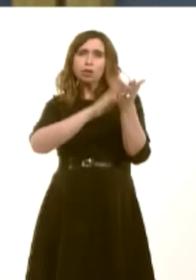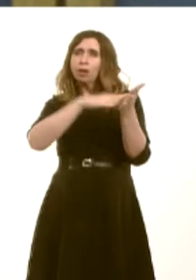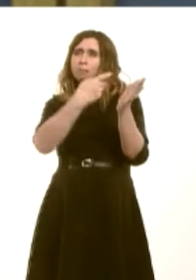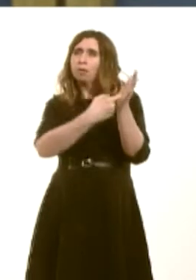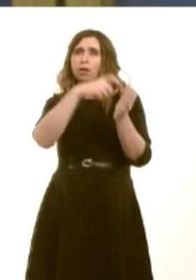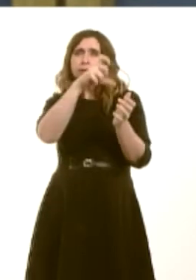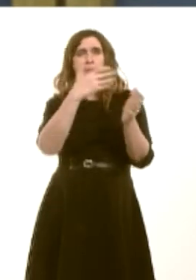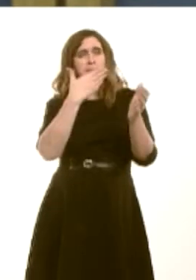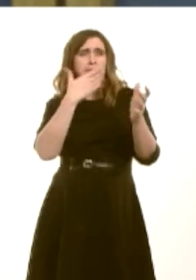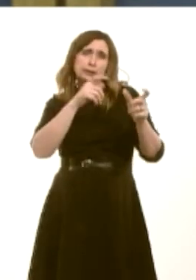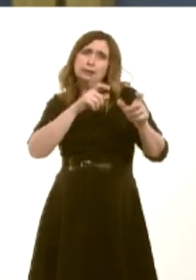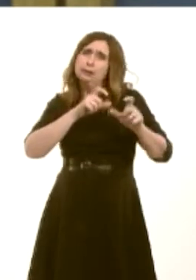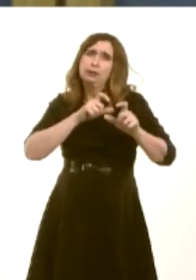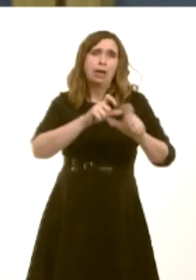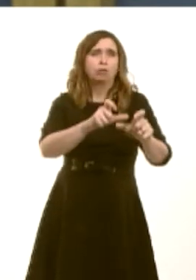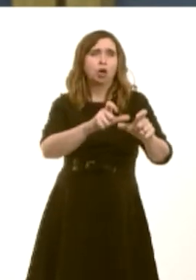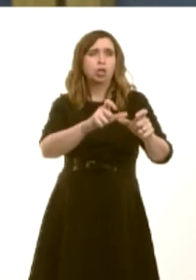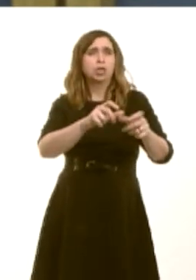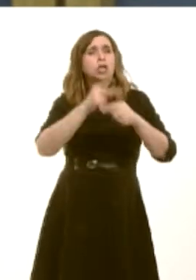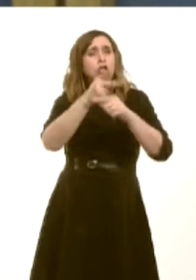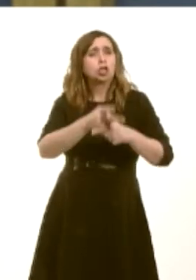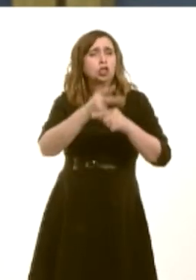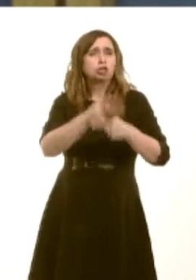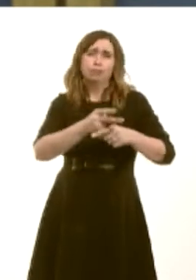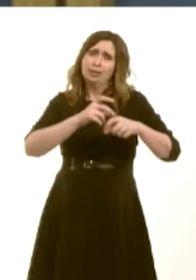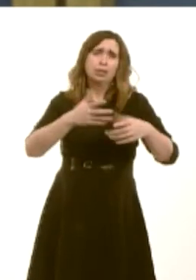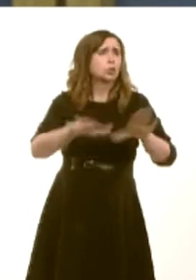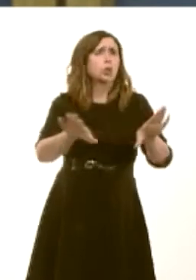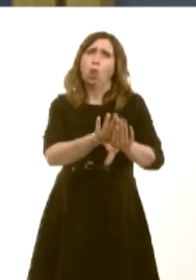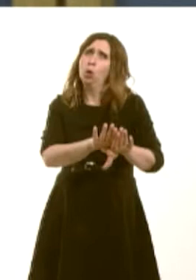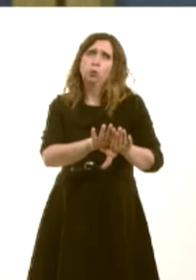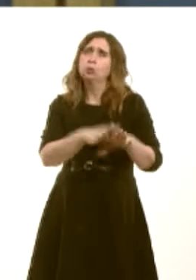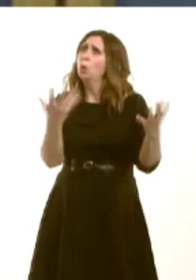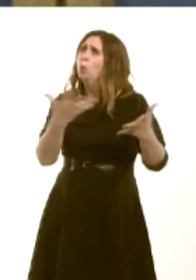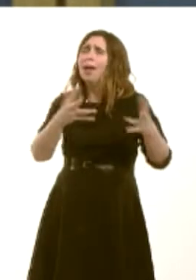to provide a lease for a workplace nursery at the Inland Revenue in Llanishen in my constituency